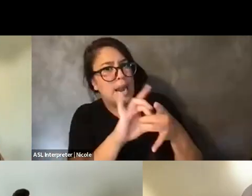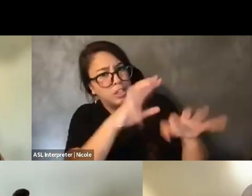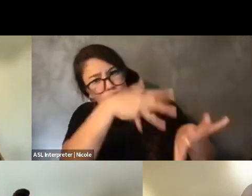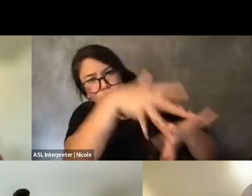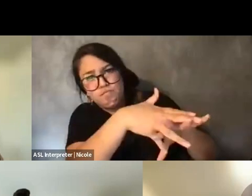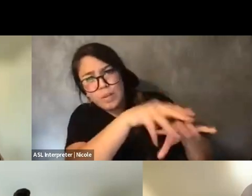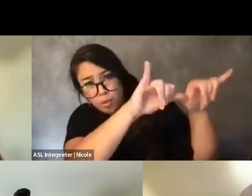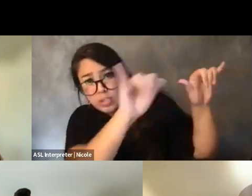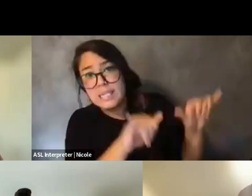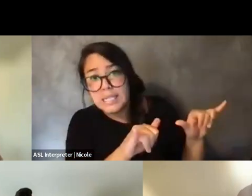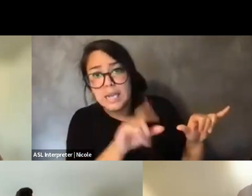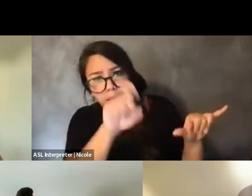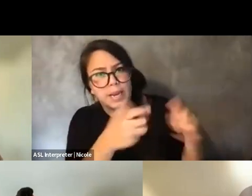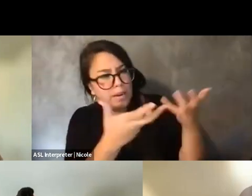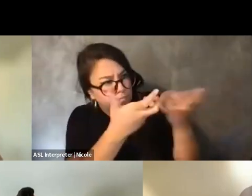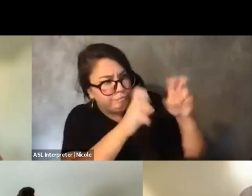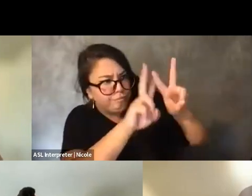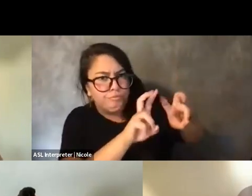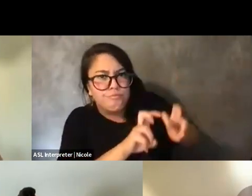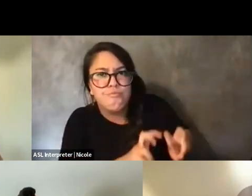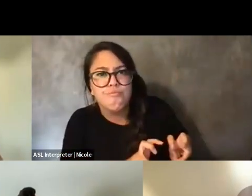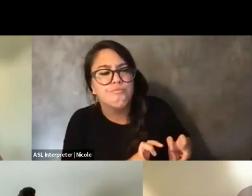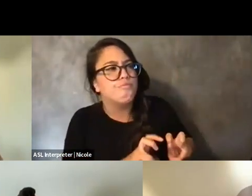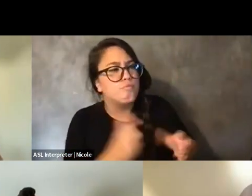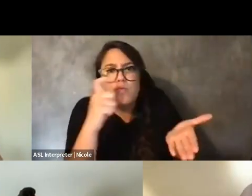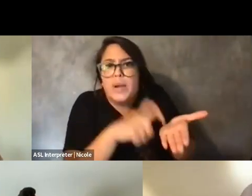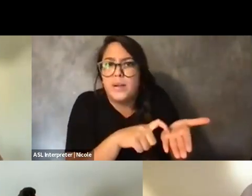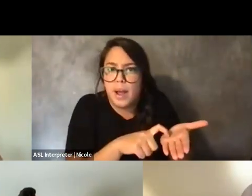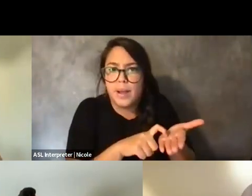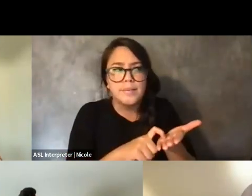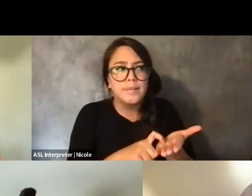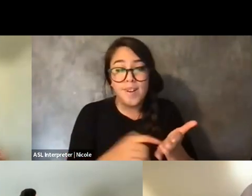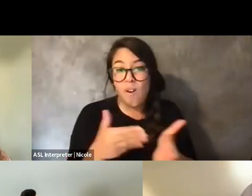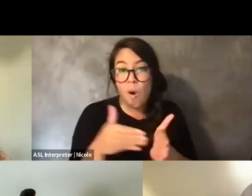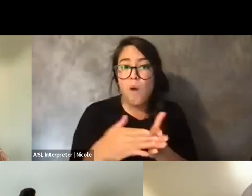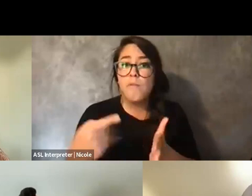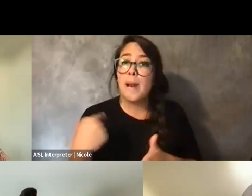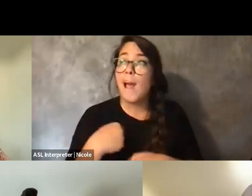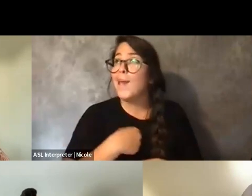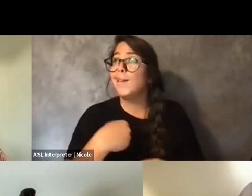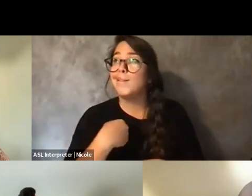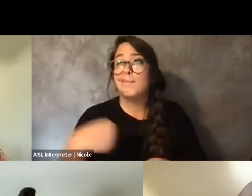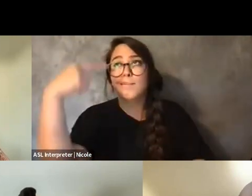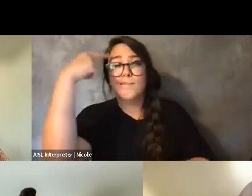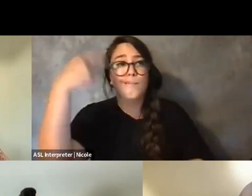because I think those spaces can be glorified because of a scarcity politic.